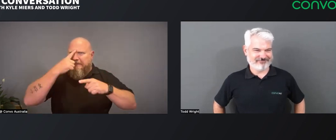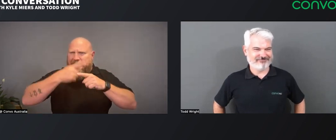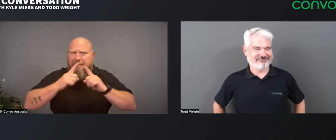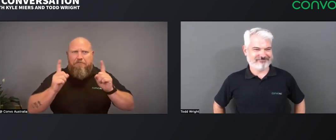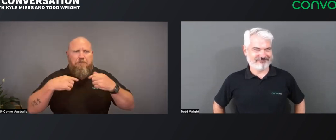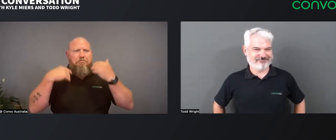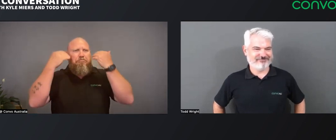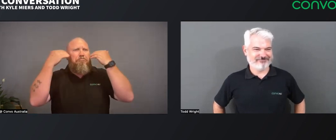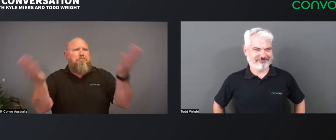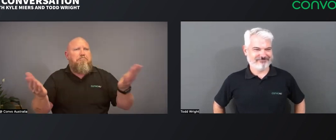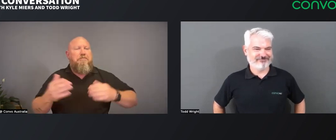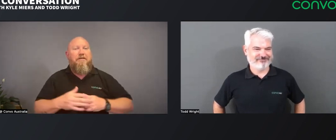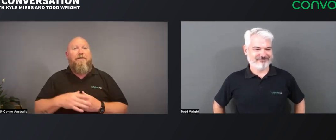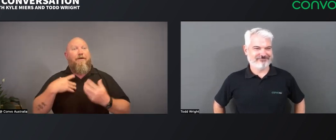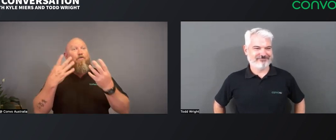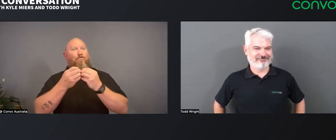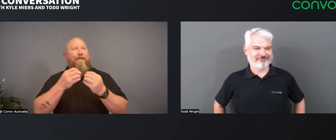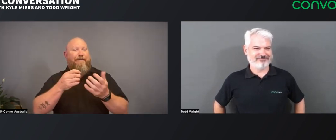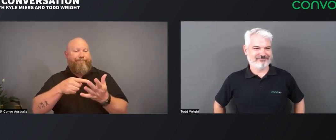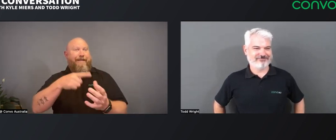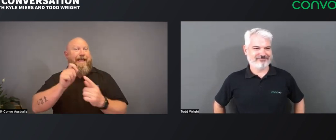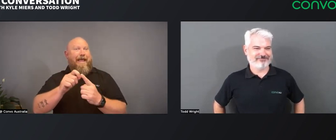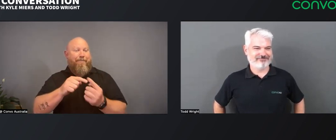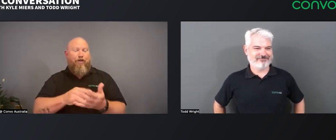Why is my dog sick? Why does he need to have this medication?”